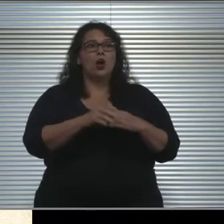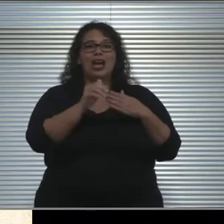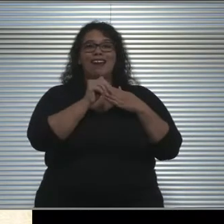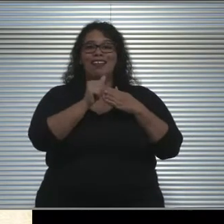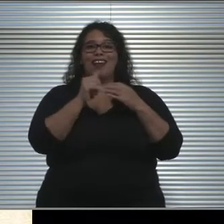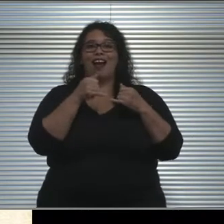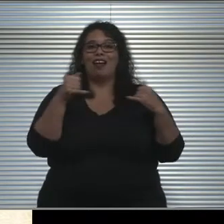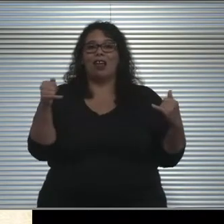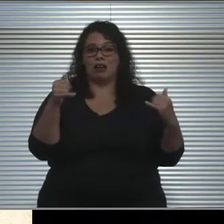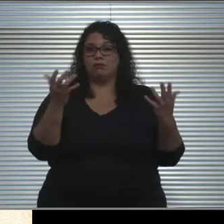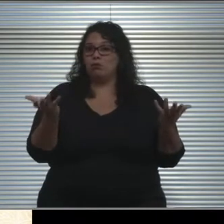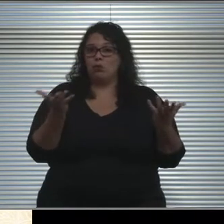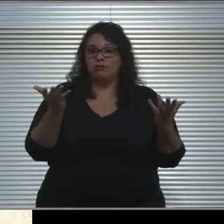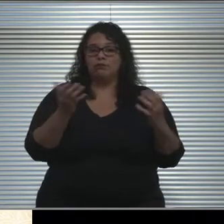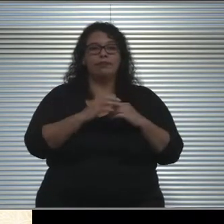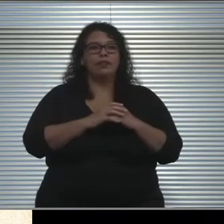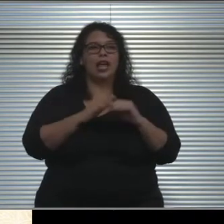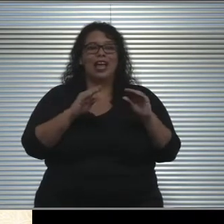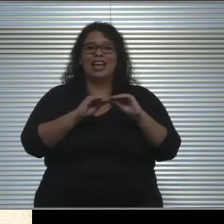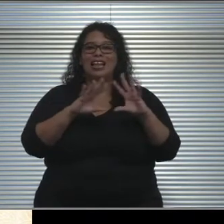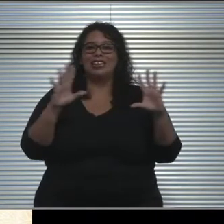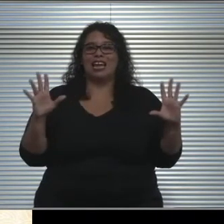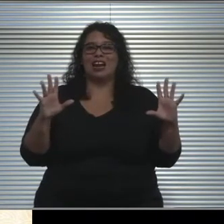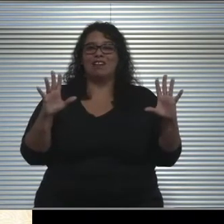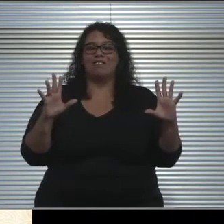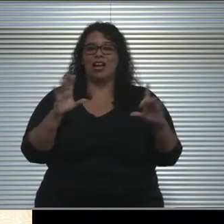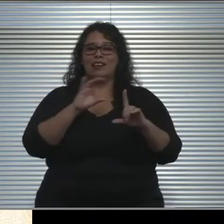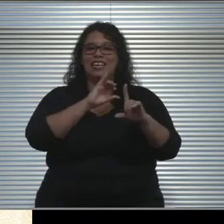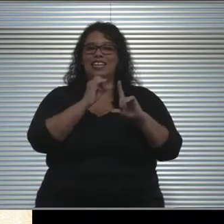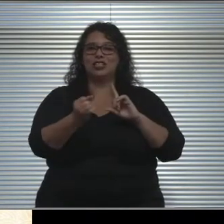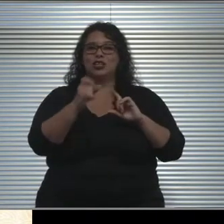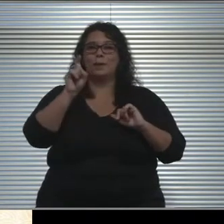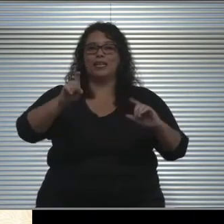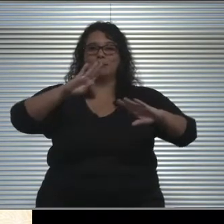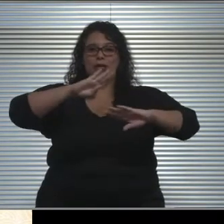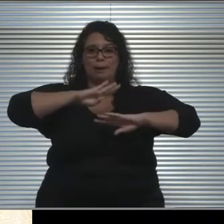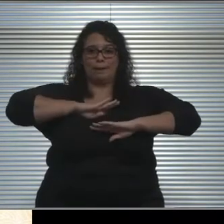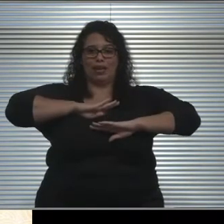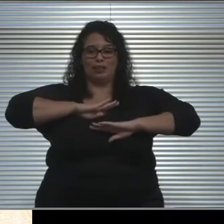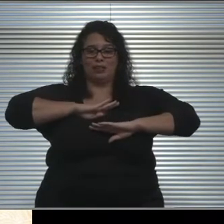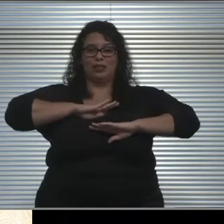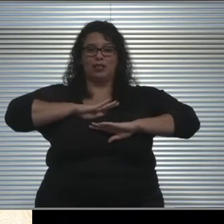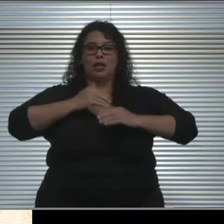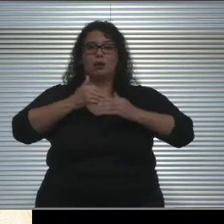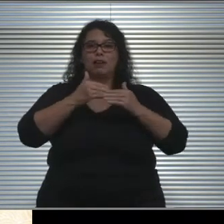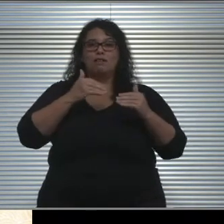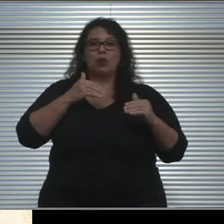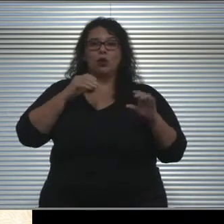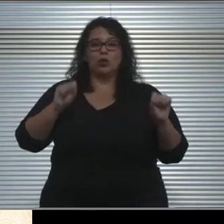Clarifies the conditions that must be met to offer in-person services for small groups of students,